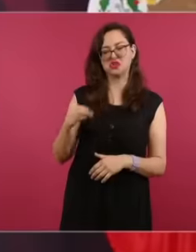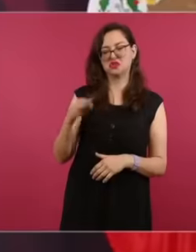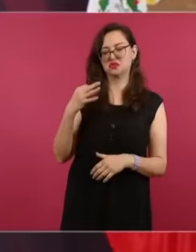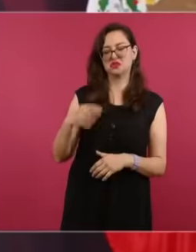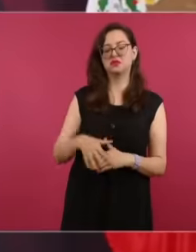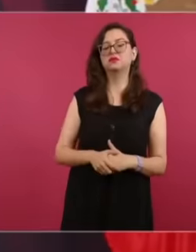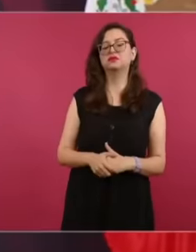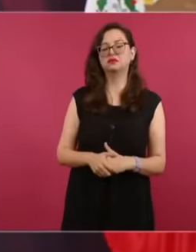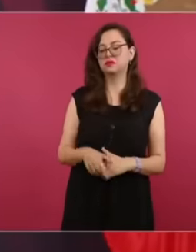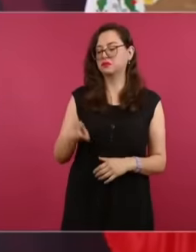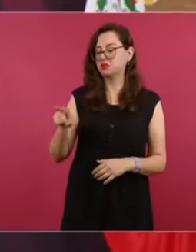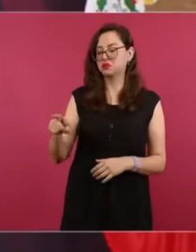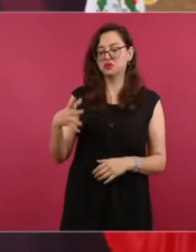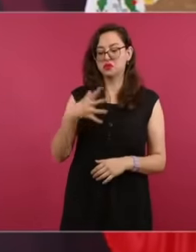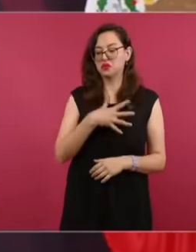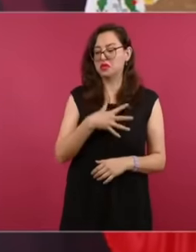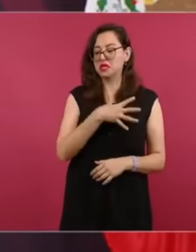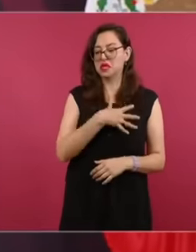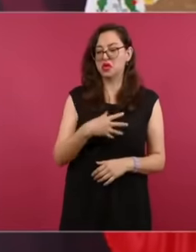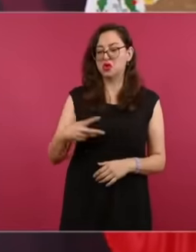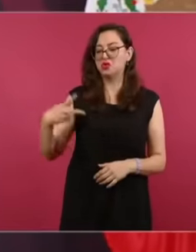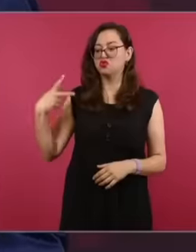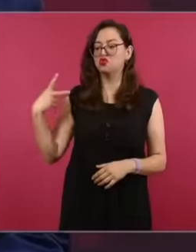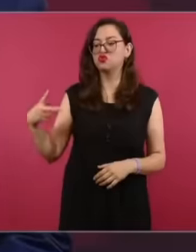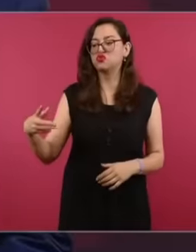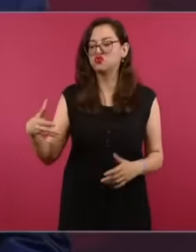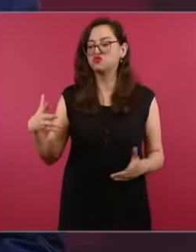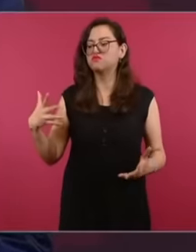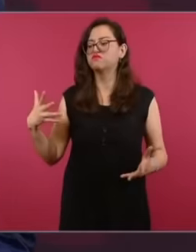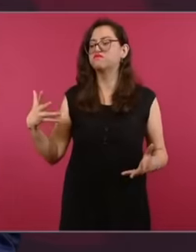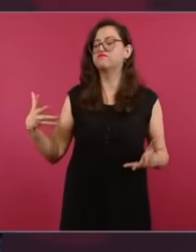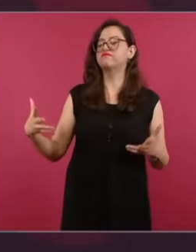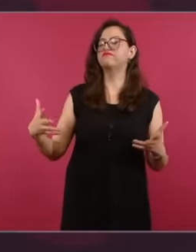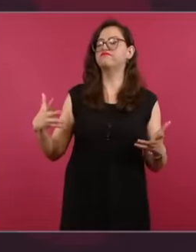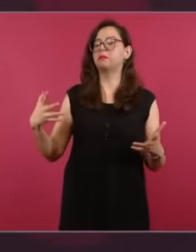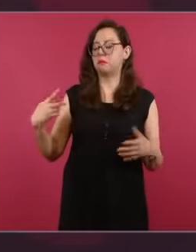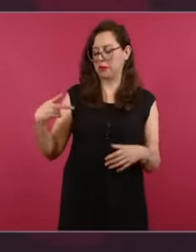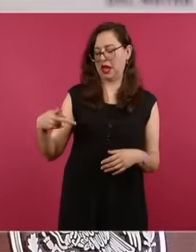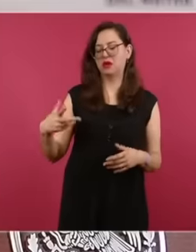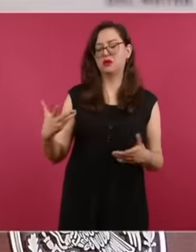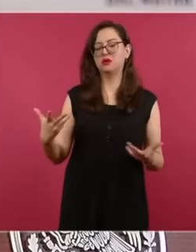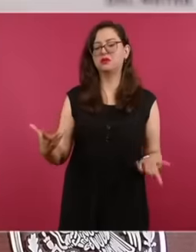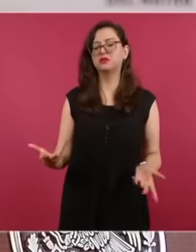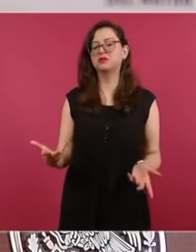he is a son of so-and-so, but he is our son of so-and-so, he